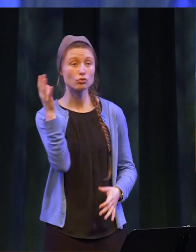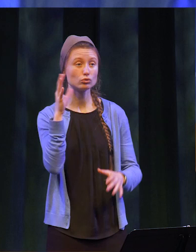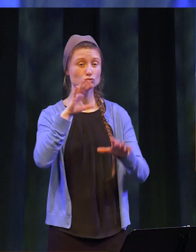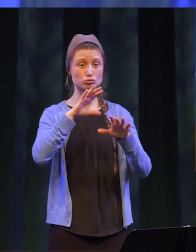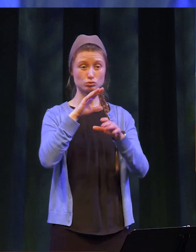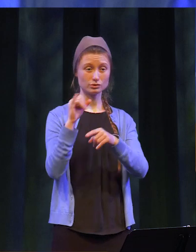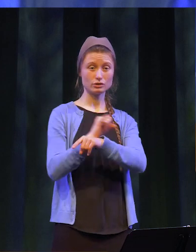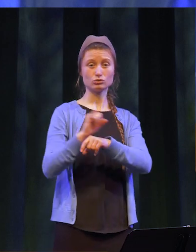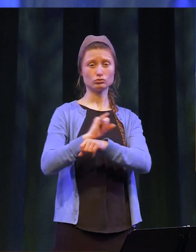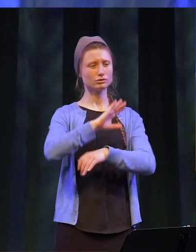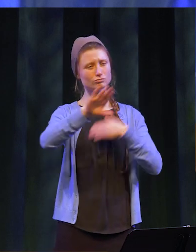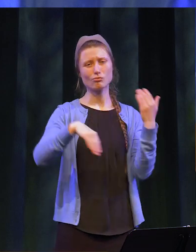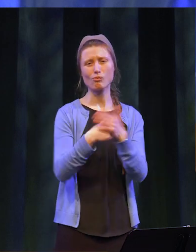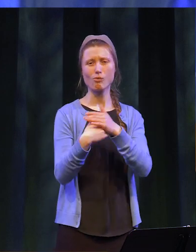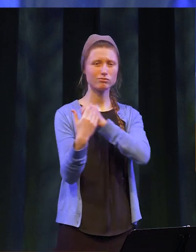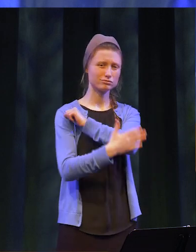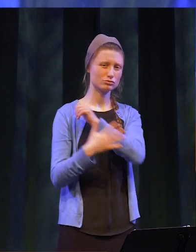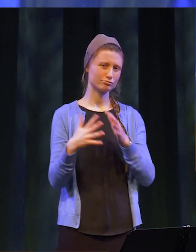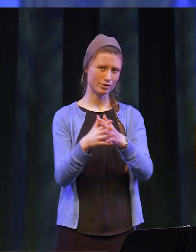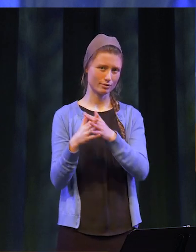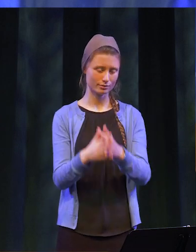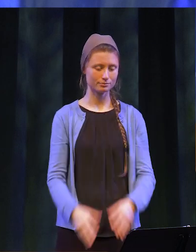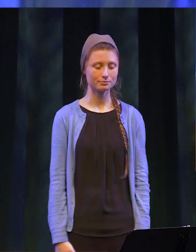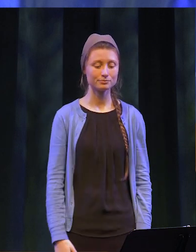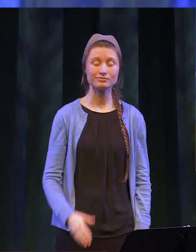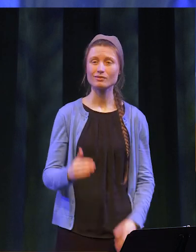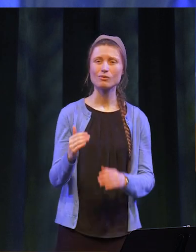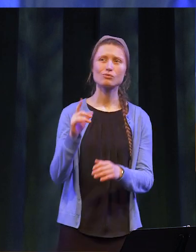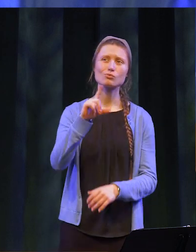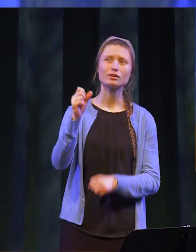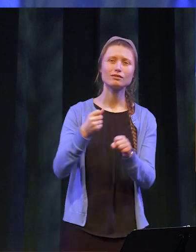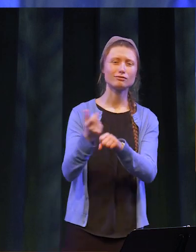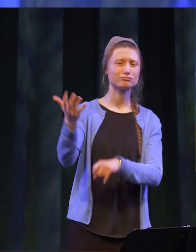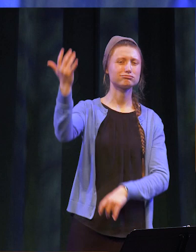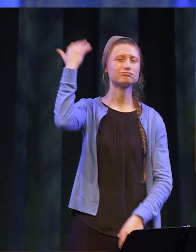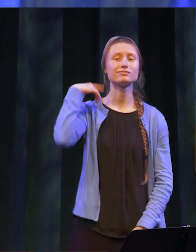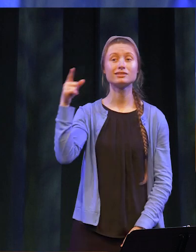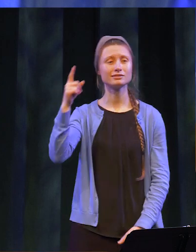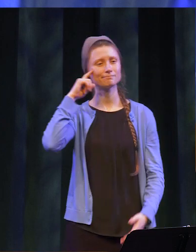throughout the United States. More than 20 years ago, Jim saw the need for